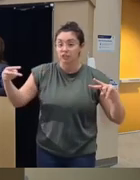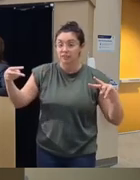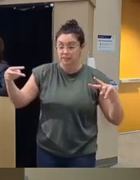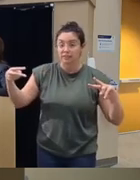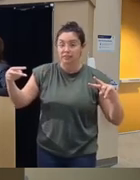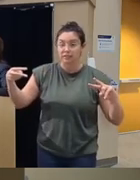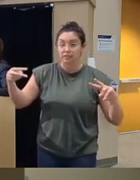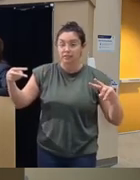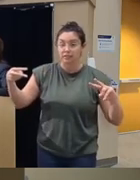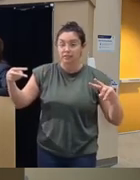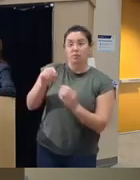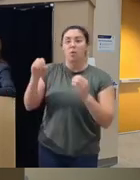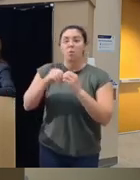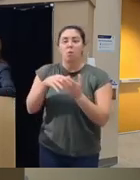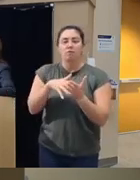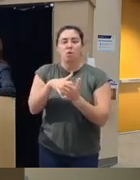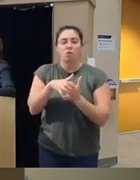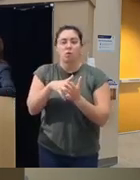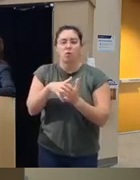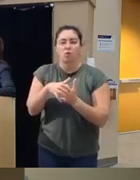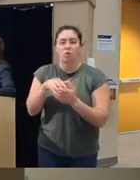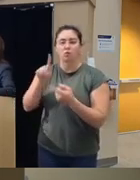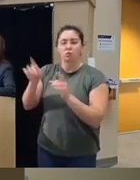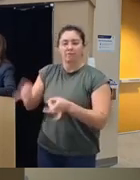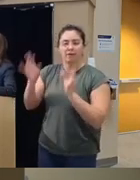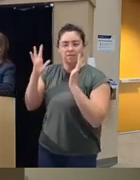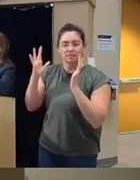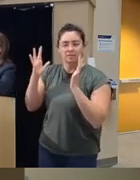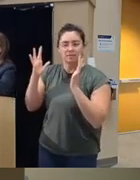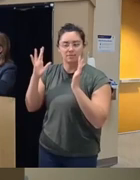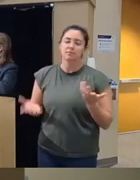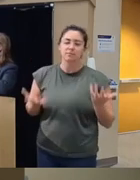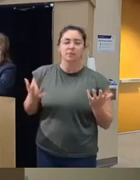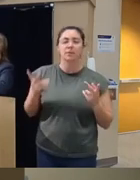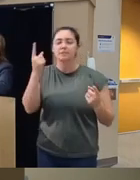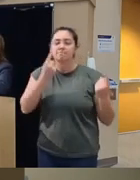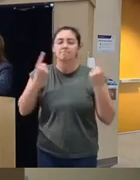more uh vulnerable to violence and so maybe we can start thinking about what treatments to give